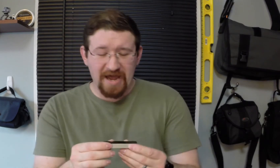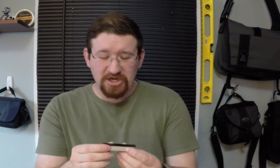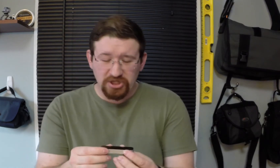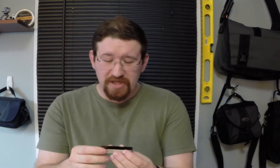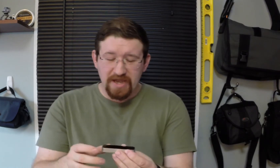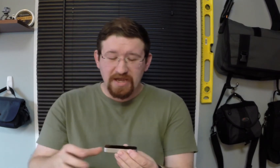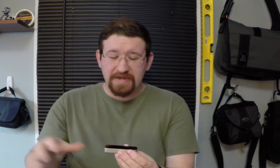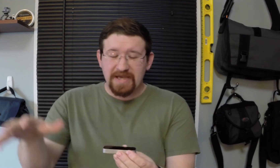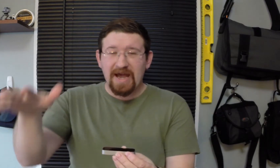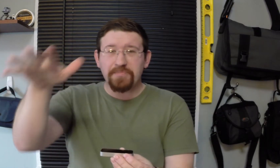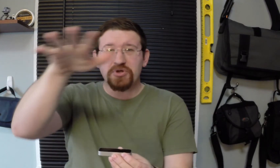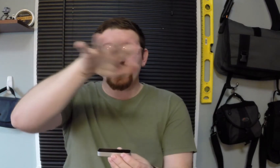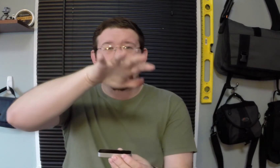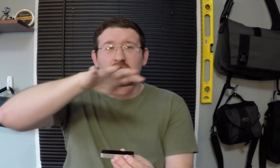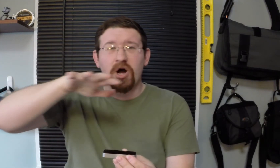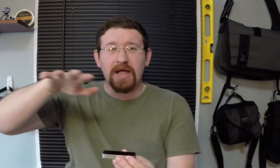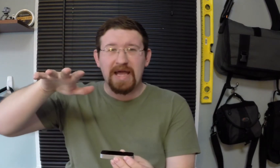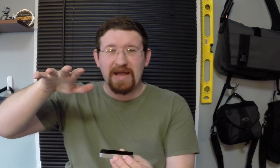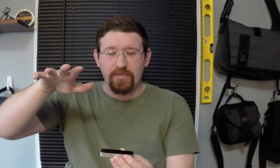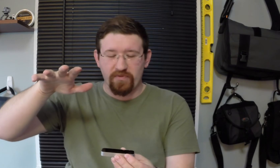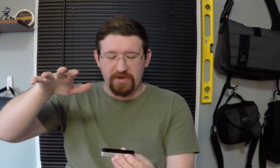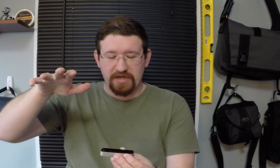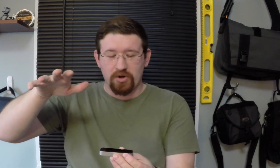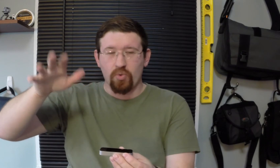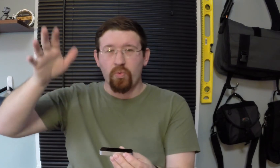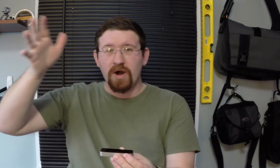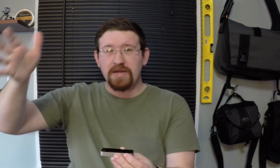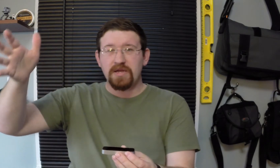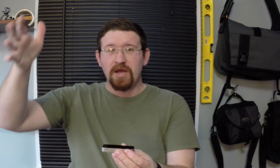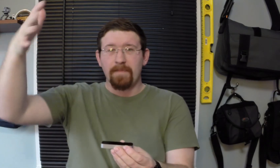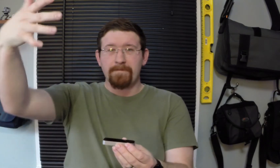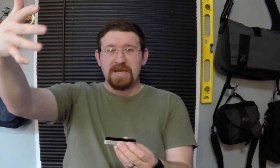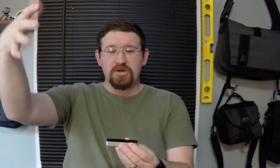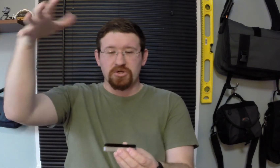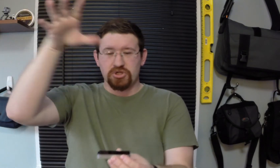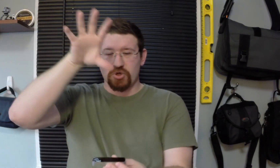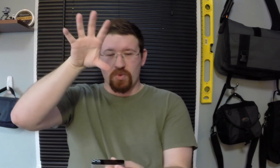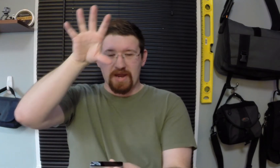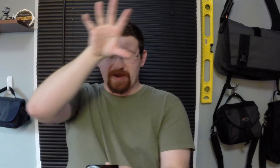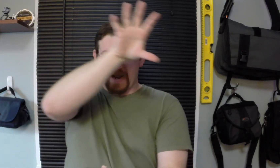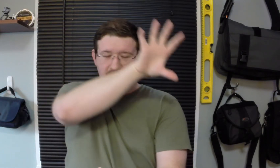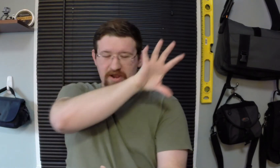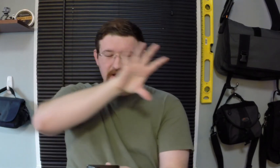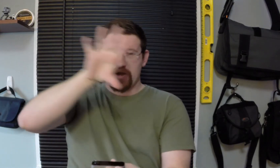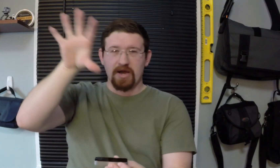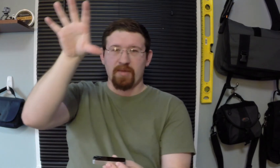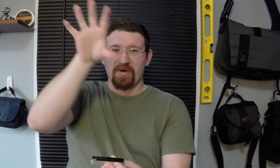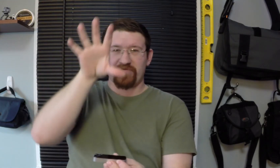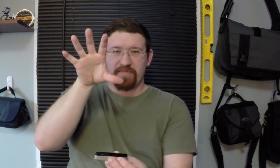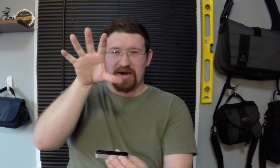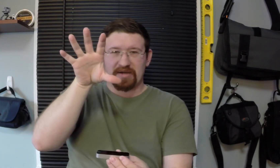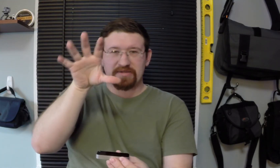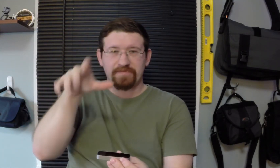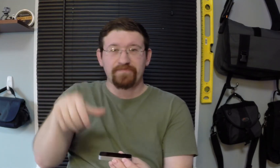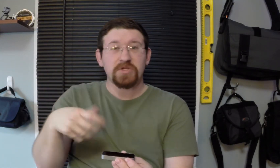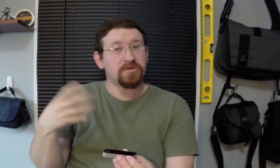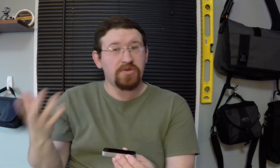actually captures all hand movements in a one meter square area above the box.